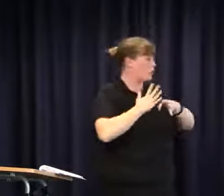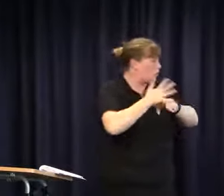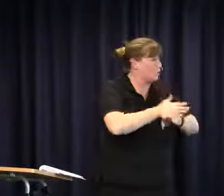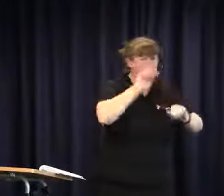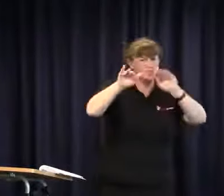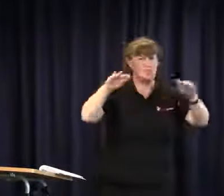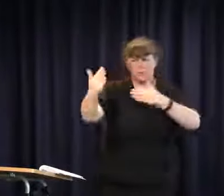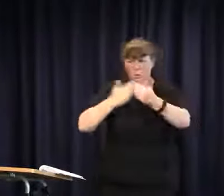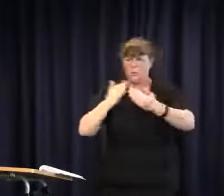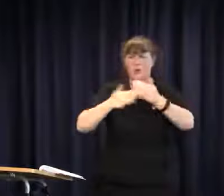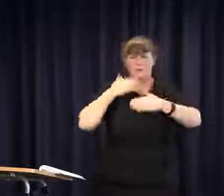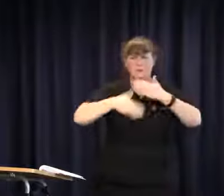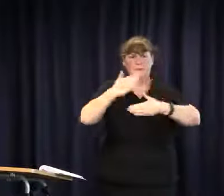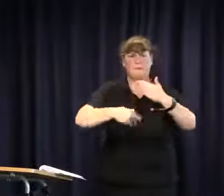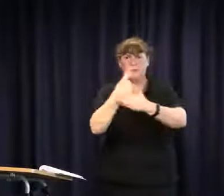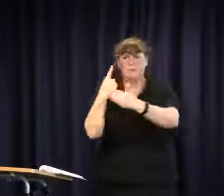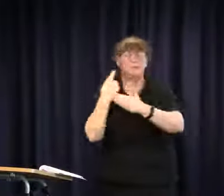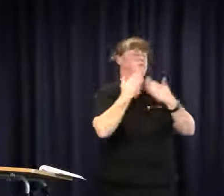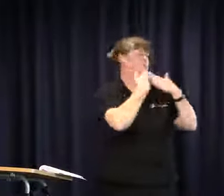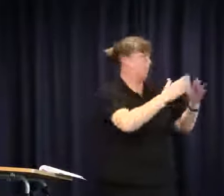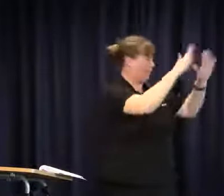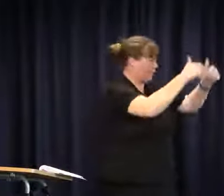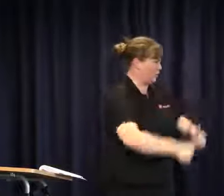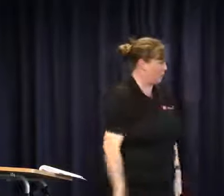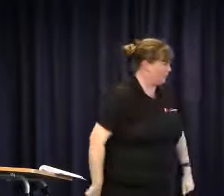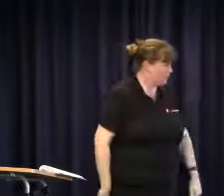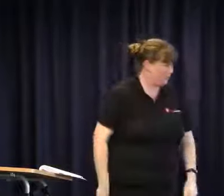to be looked at. So thank you so much, Daniel, for all your work in organising this event.